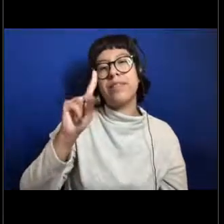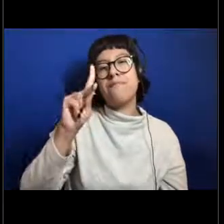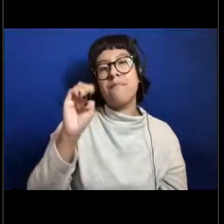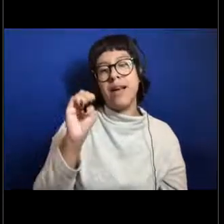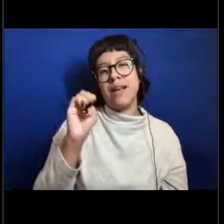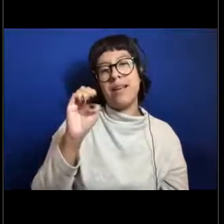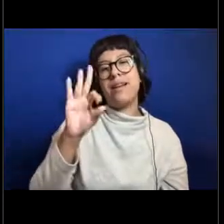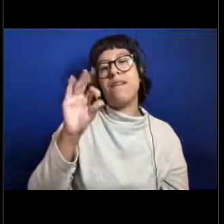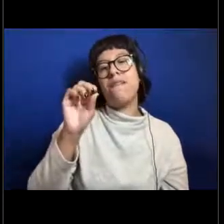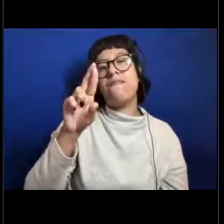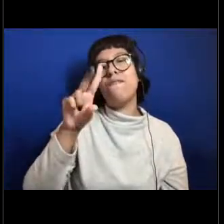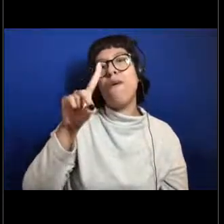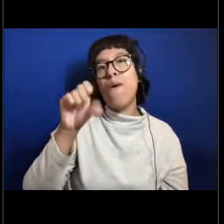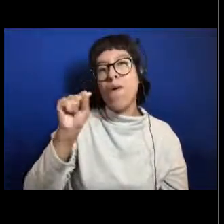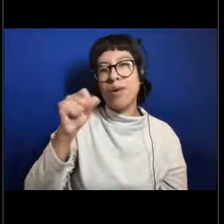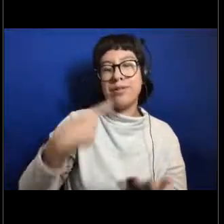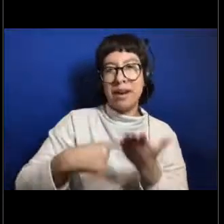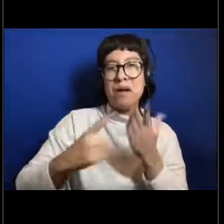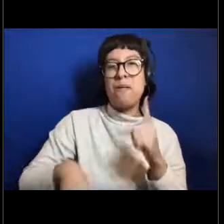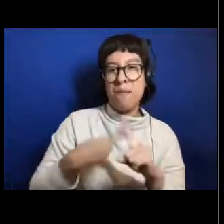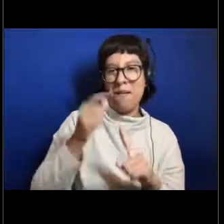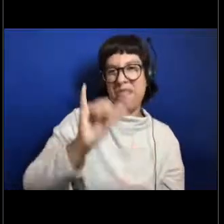where he talked about jellyfish and all things gelatinous.